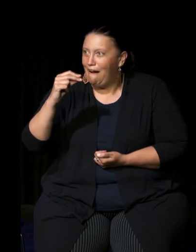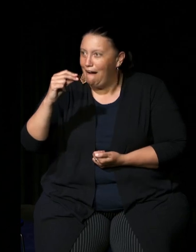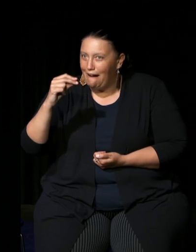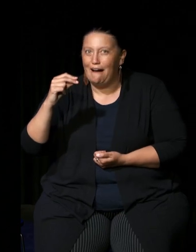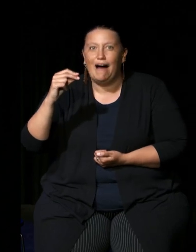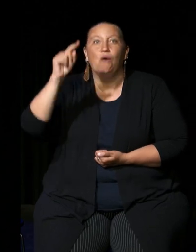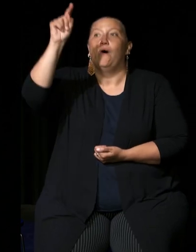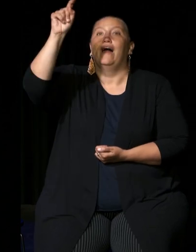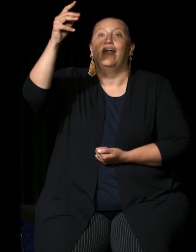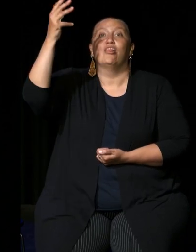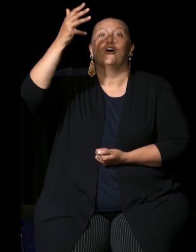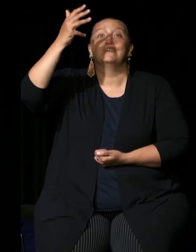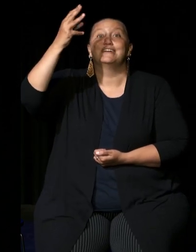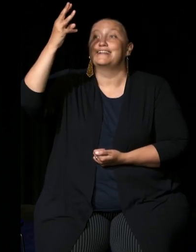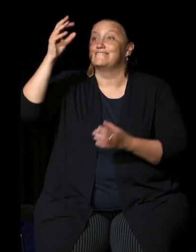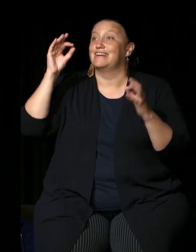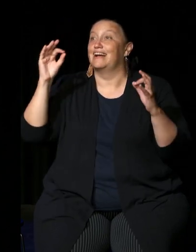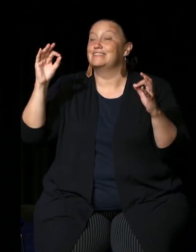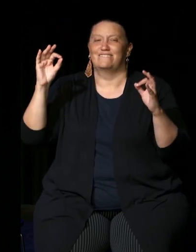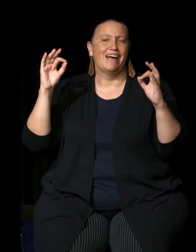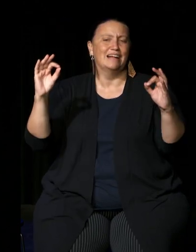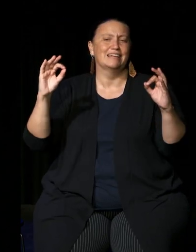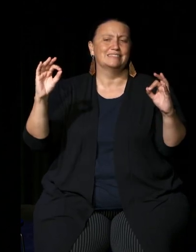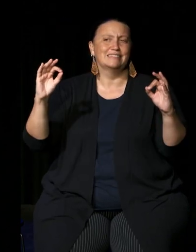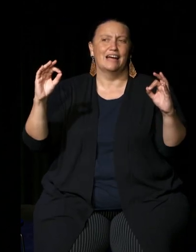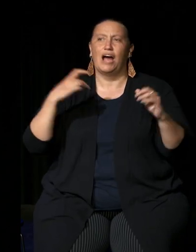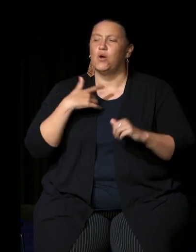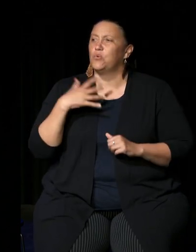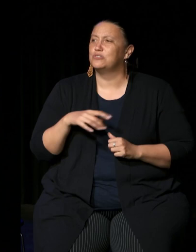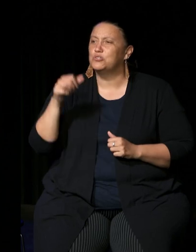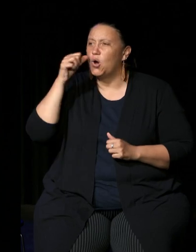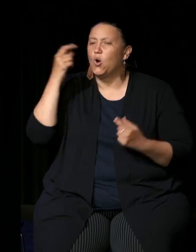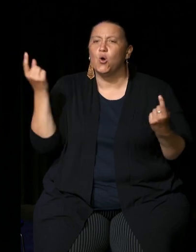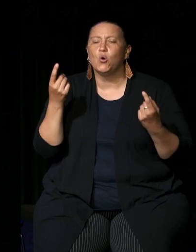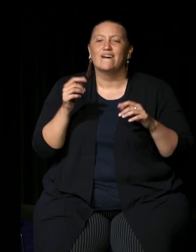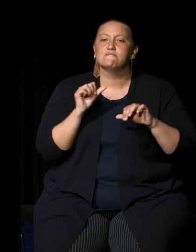13. yep okay now I just want to know who's for The Voice